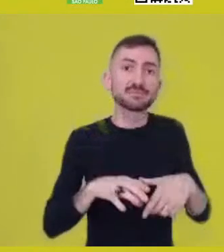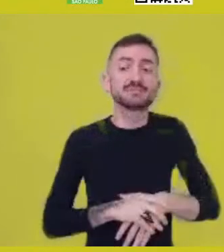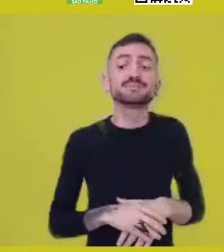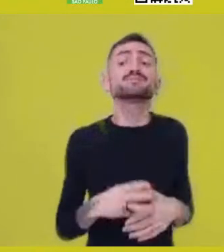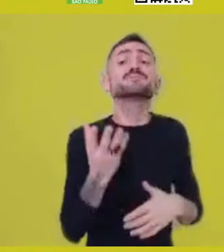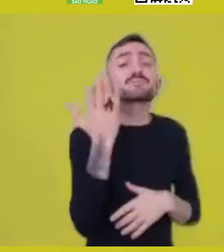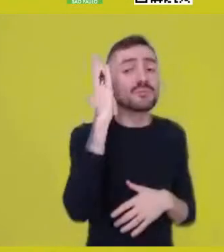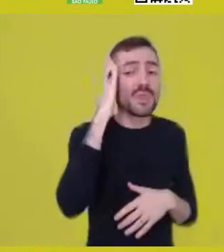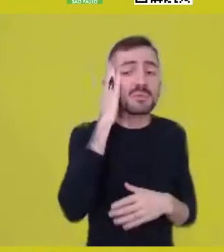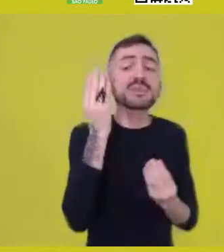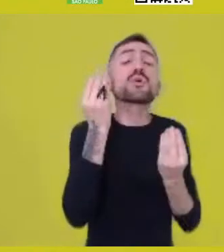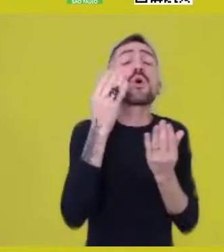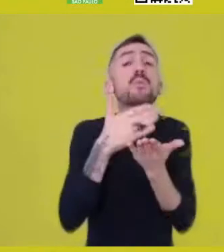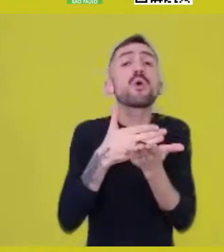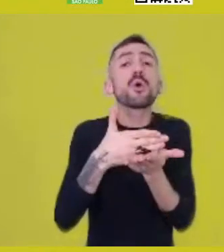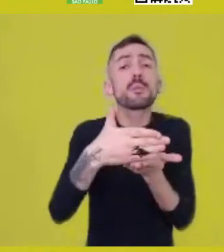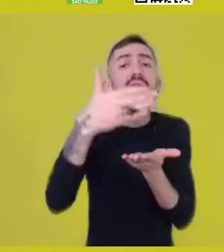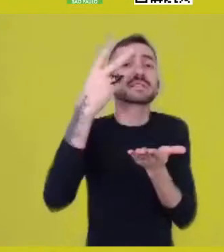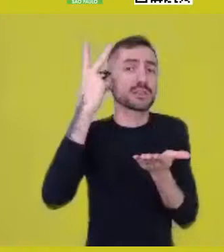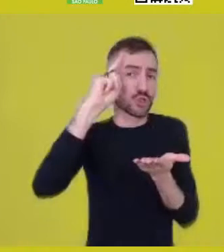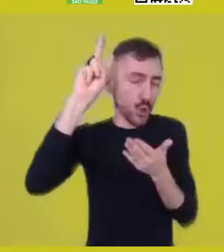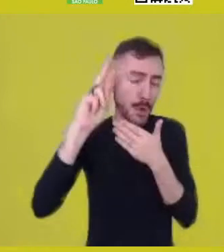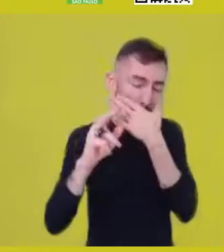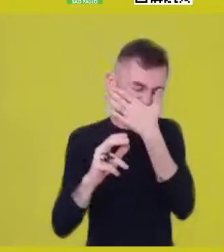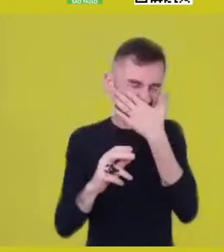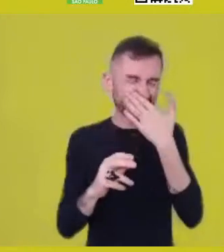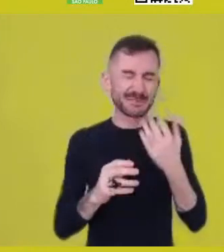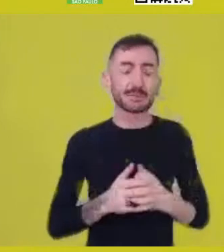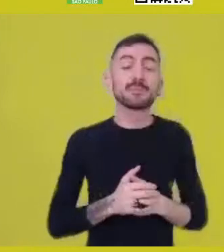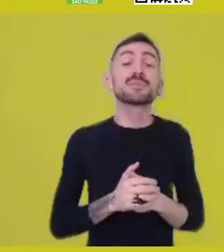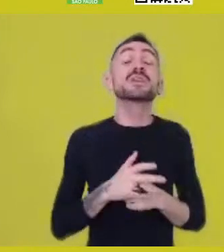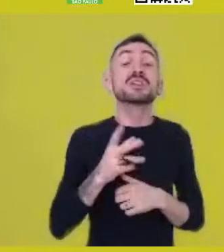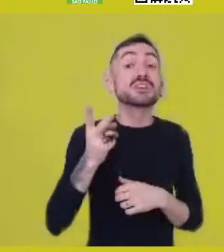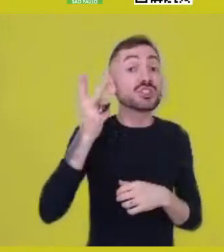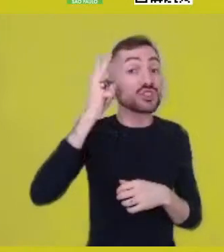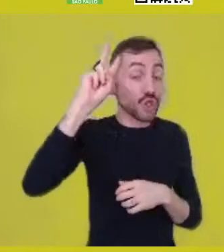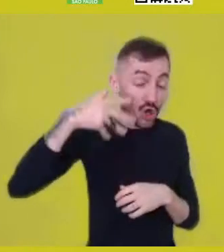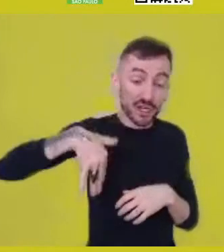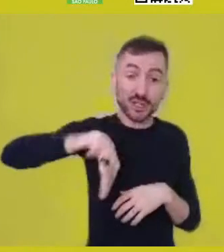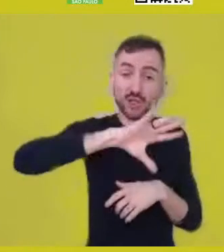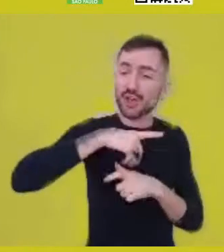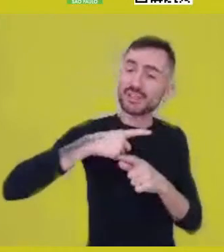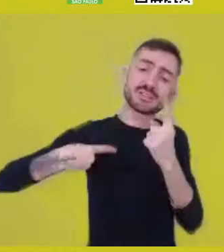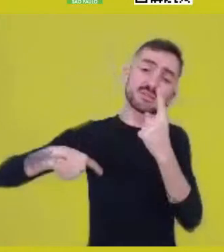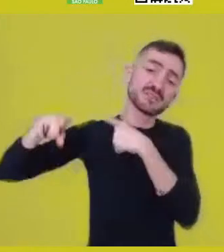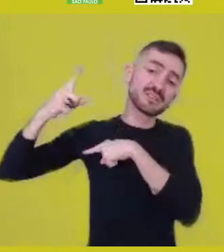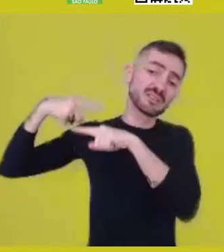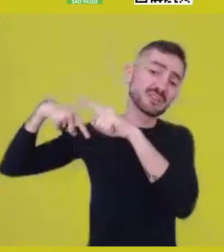Our history began in times immemorial, as Théophile Obenga says,